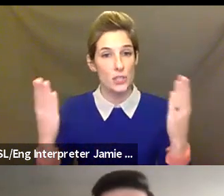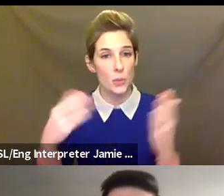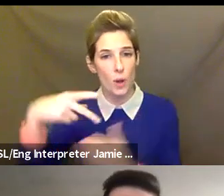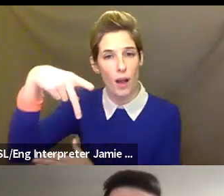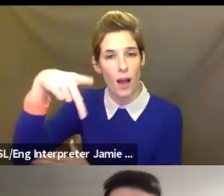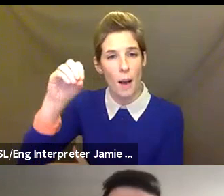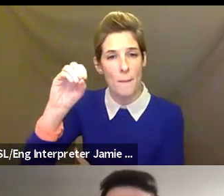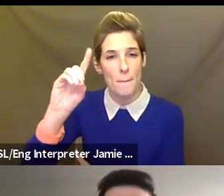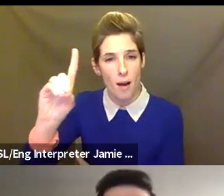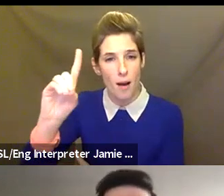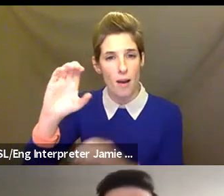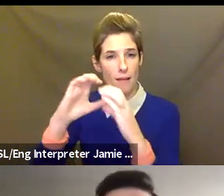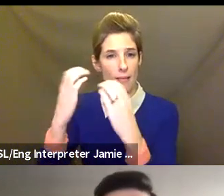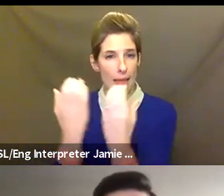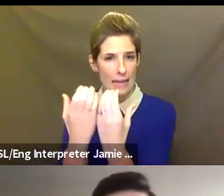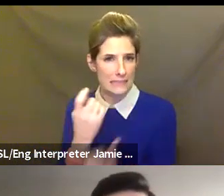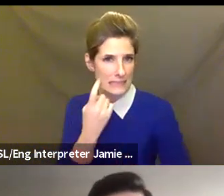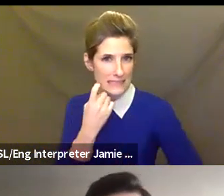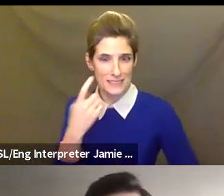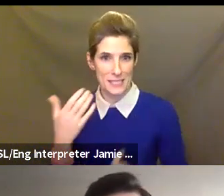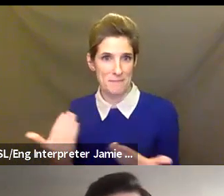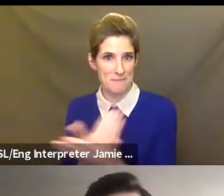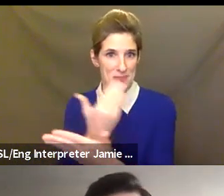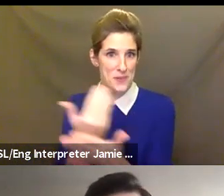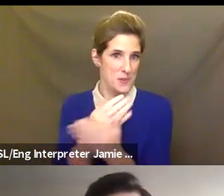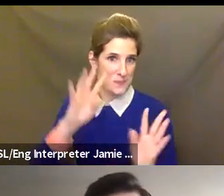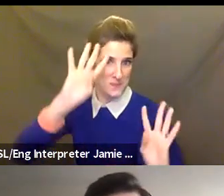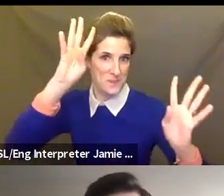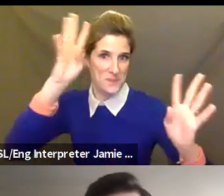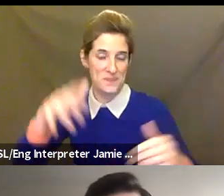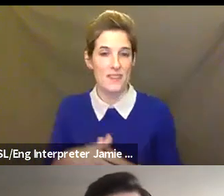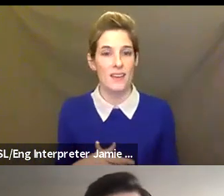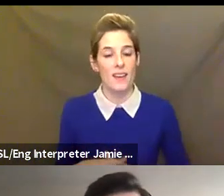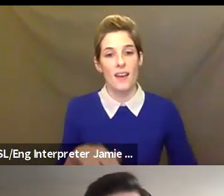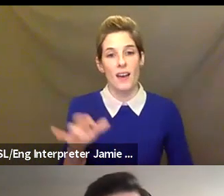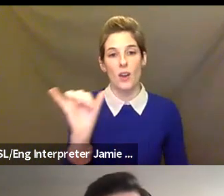all have discovered during this time, and a dance instructor now